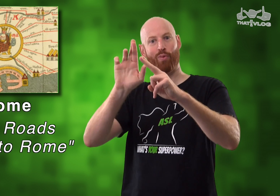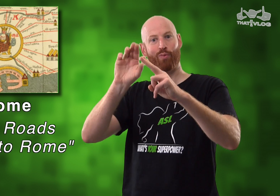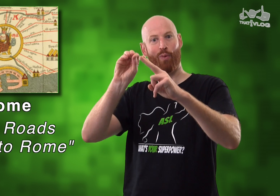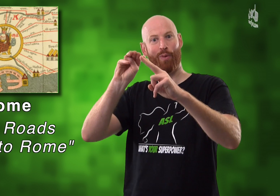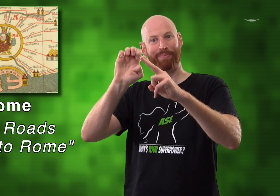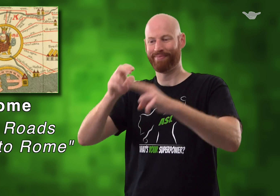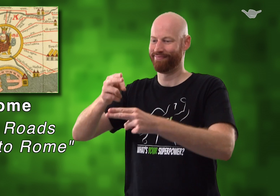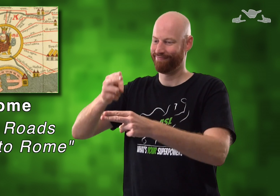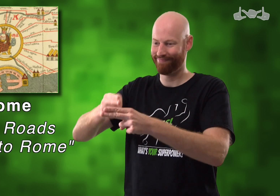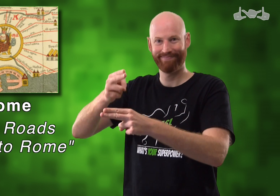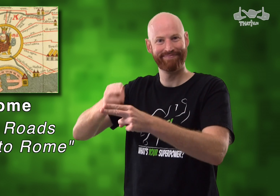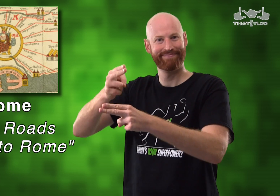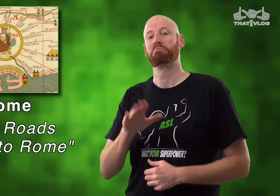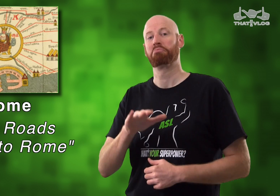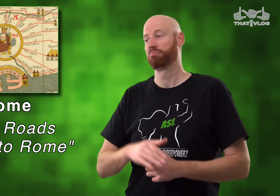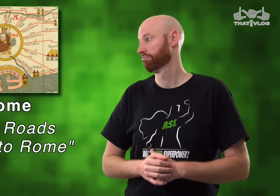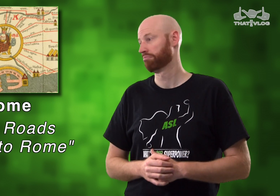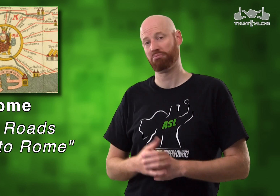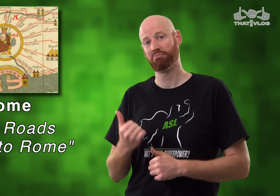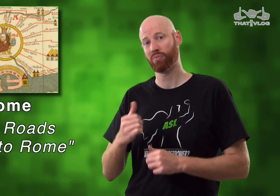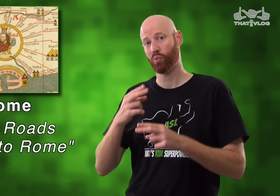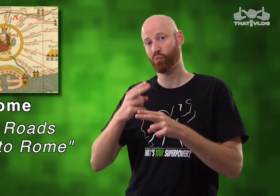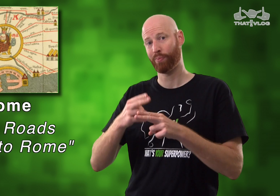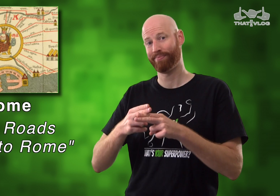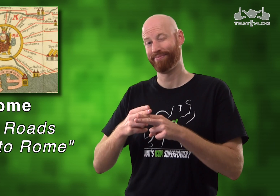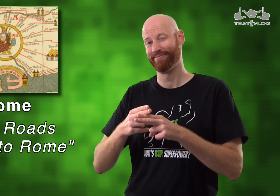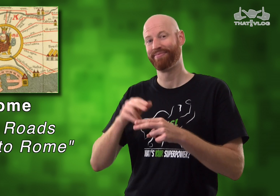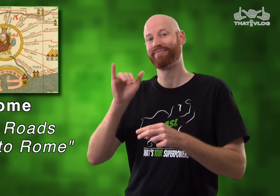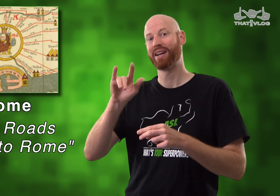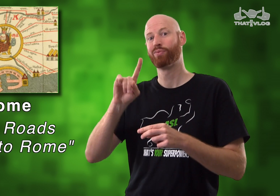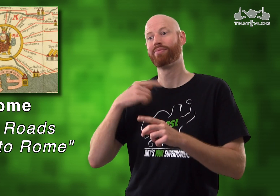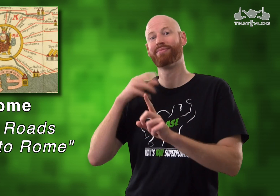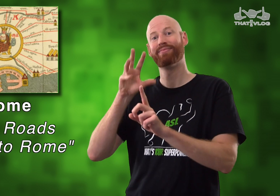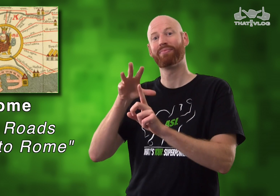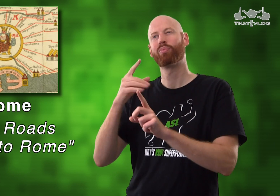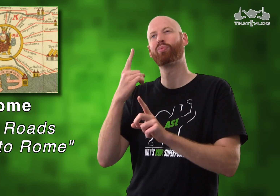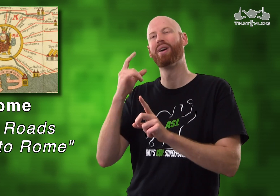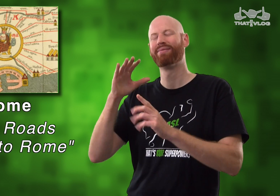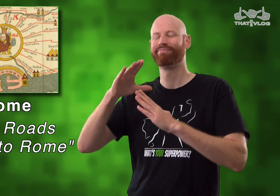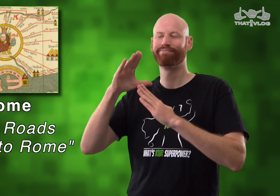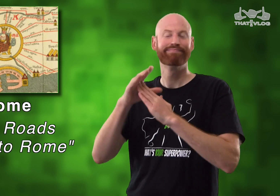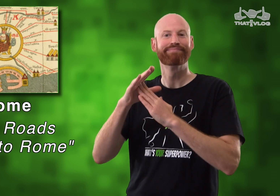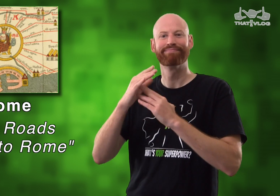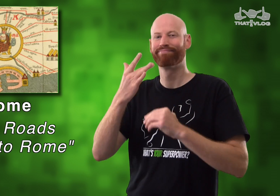how you get that sign for "Rome". By the way, Rome is where I filmed